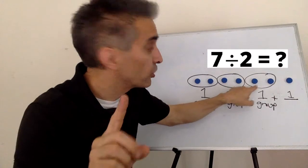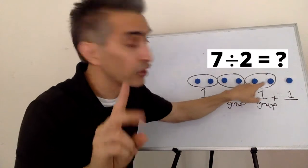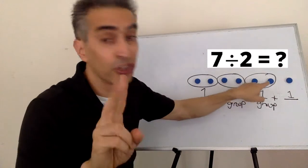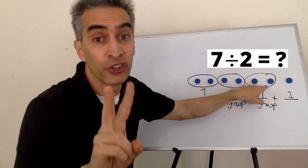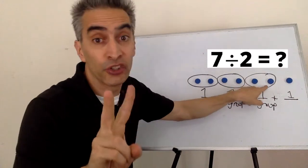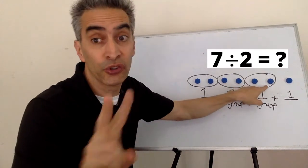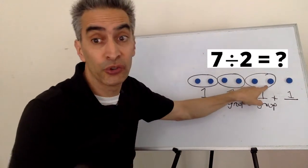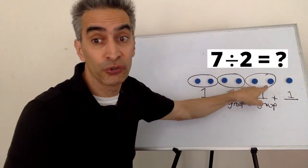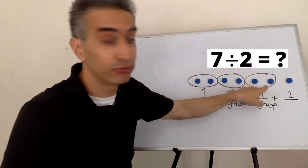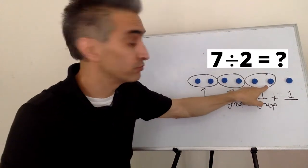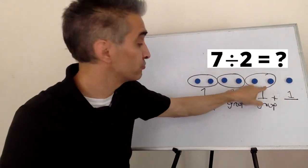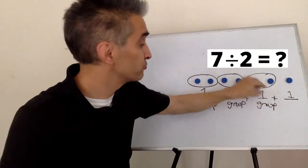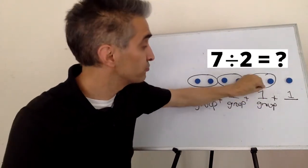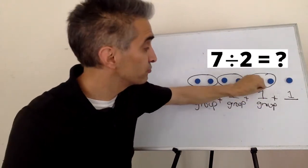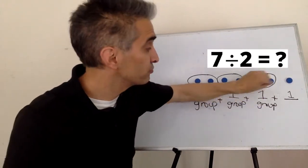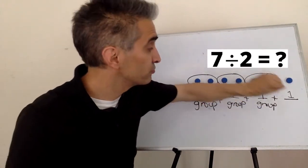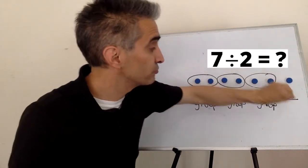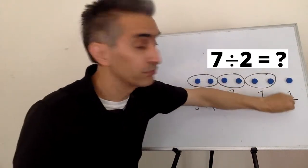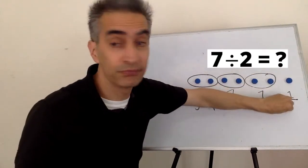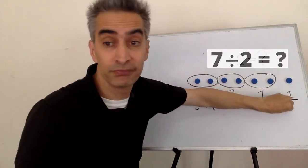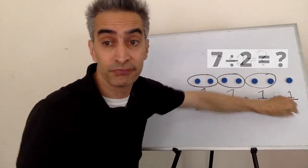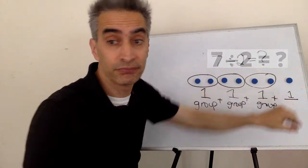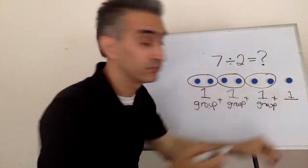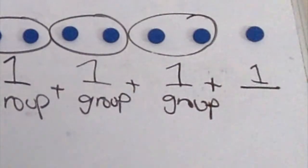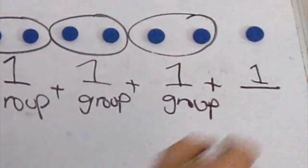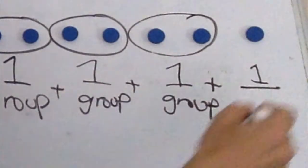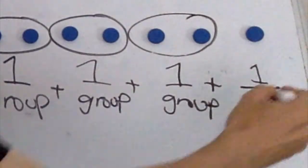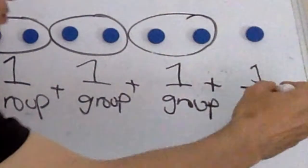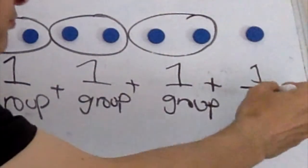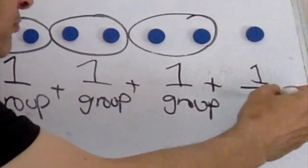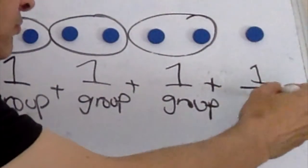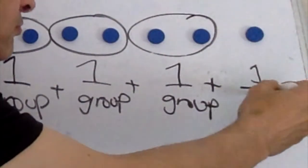And a full group has two in it, so we'll put that there in the denominator.